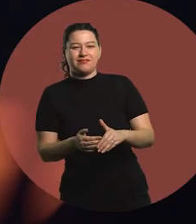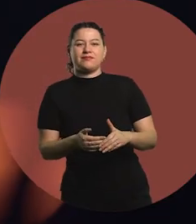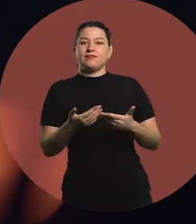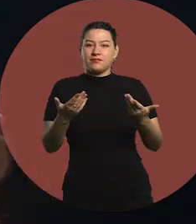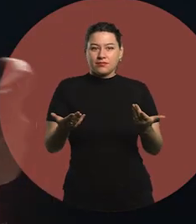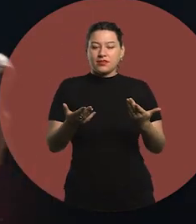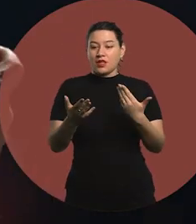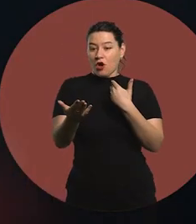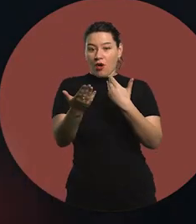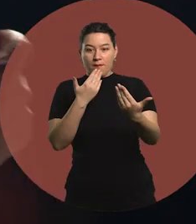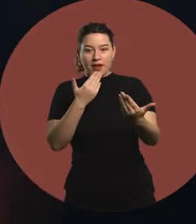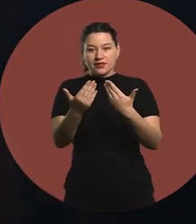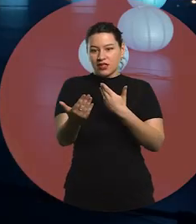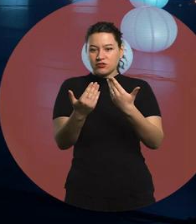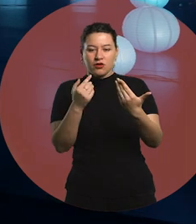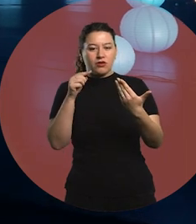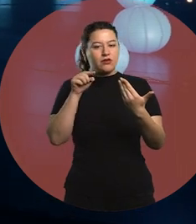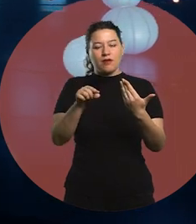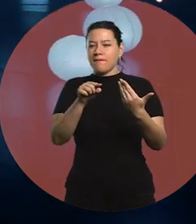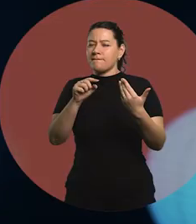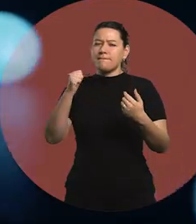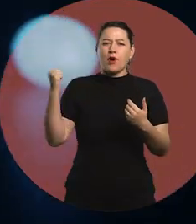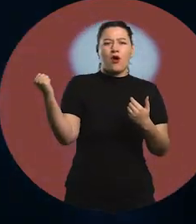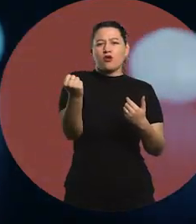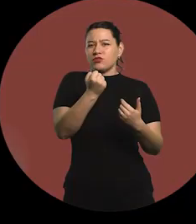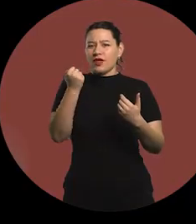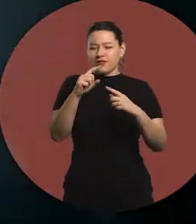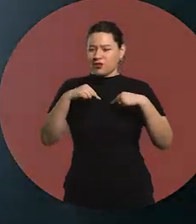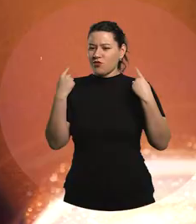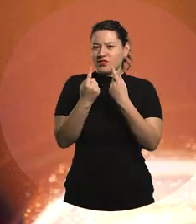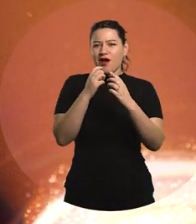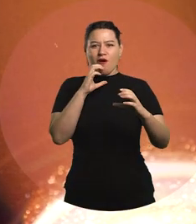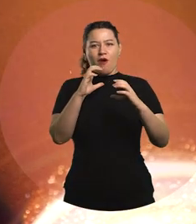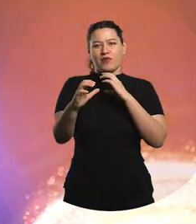Conversation is the key pillar of communication in the classroom.